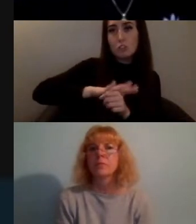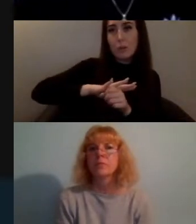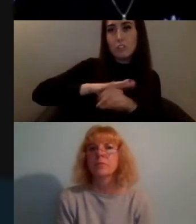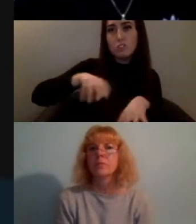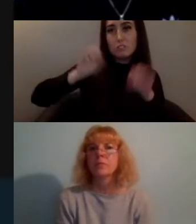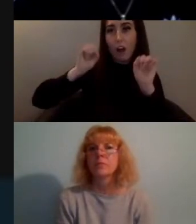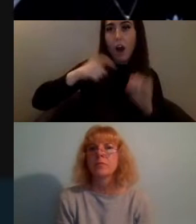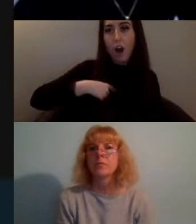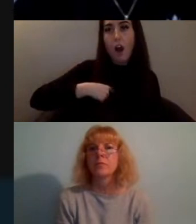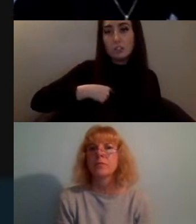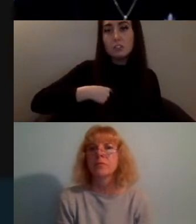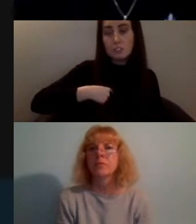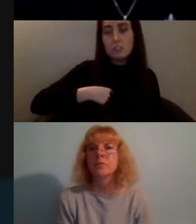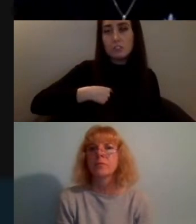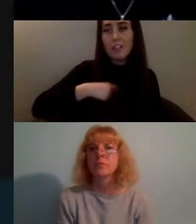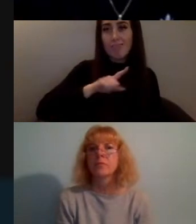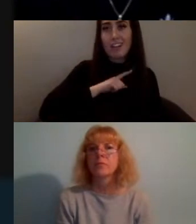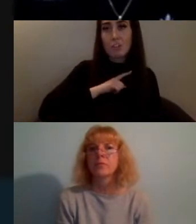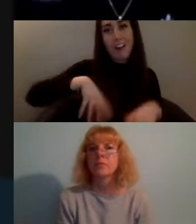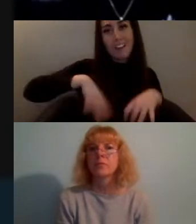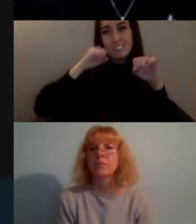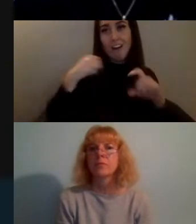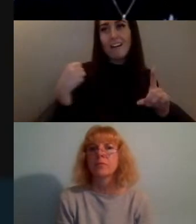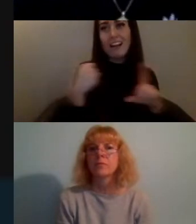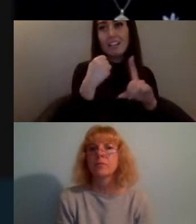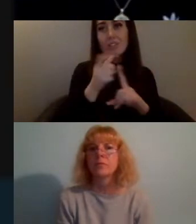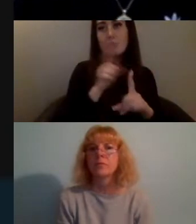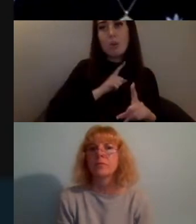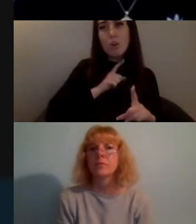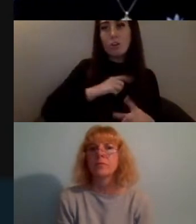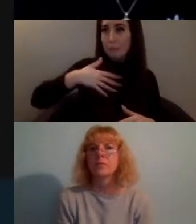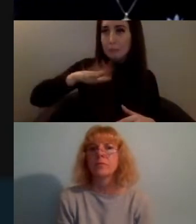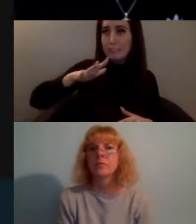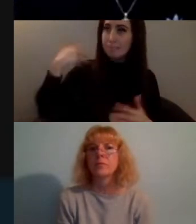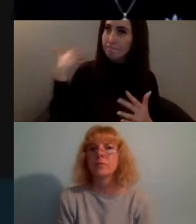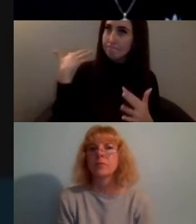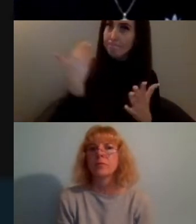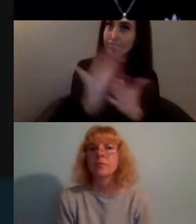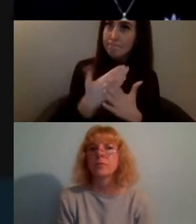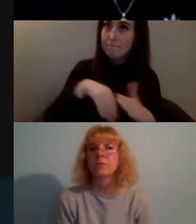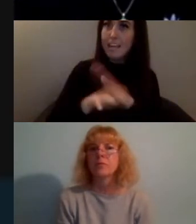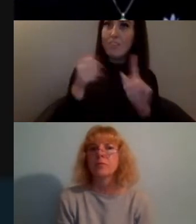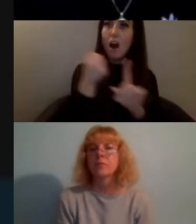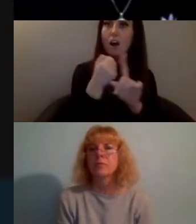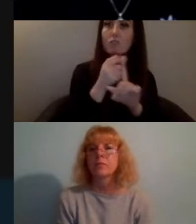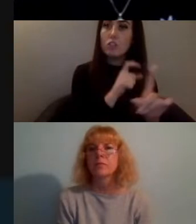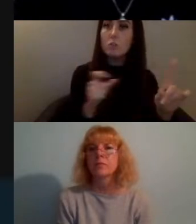within the activist community so given that we're online so much these days I wanted to